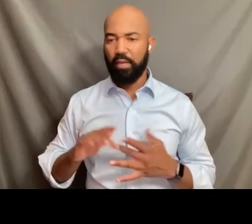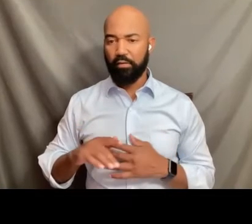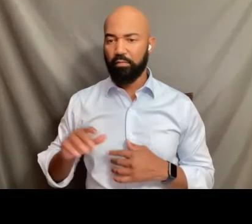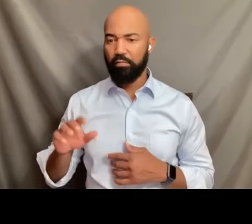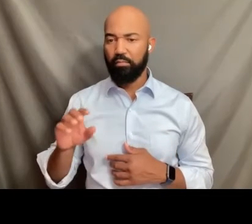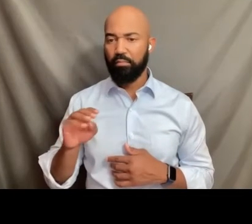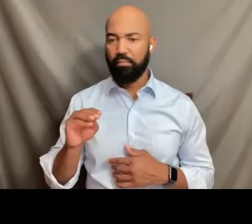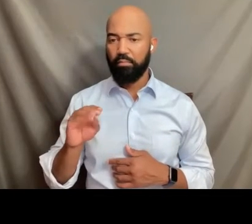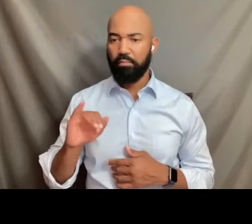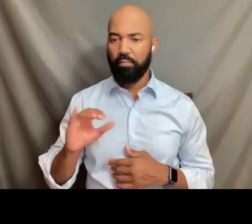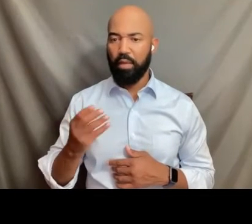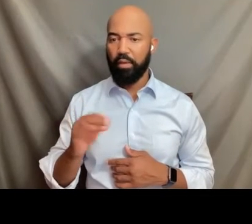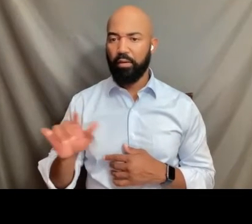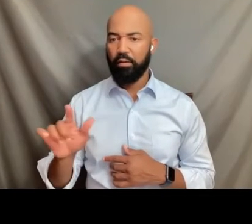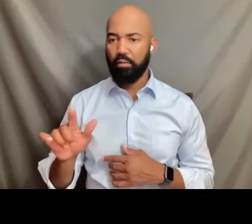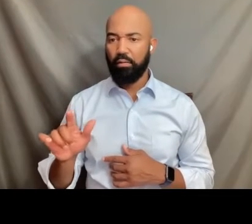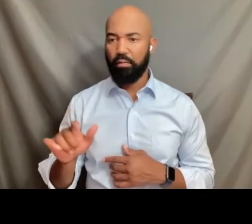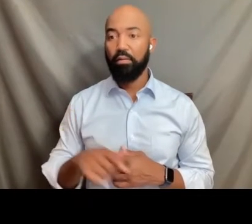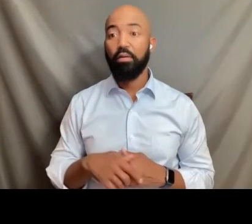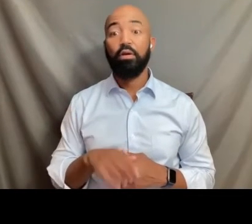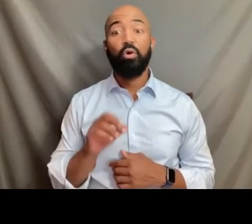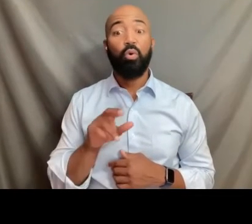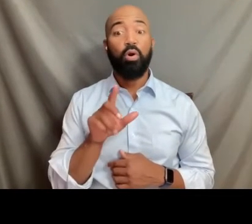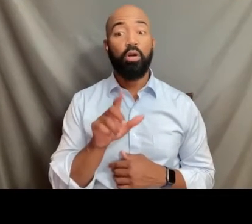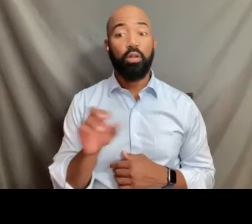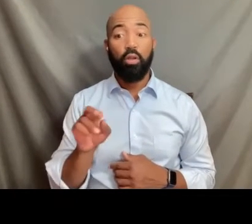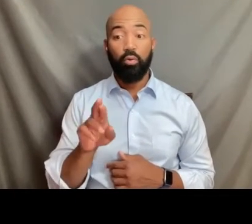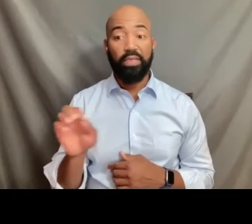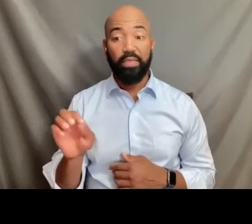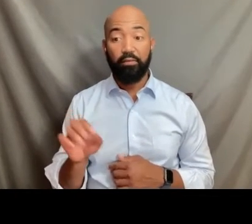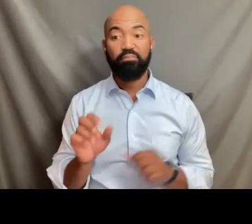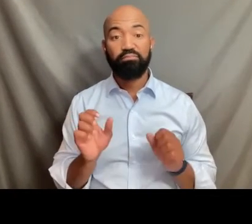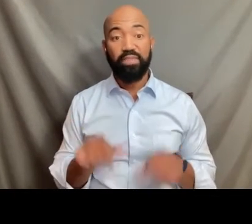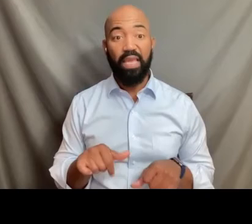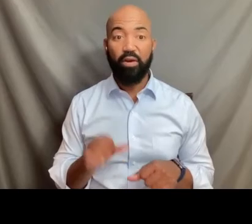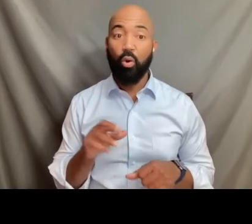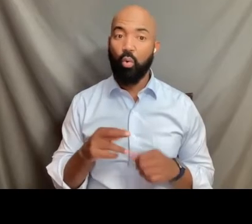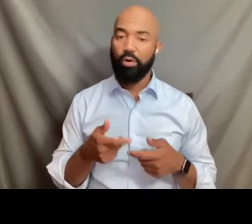but you can also send me a text if you like, or send me an email and I will respond to that as well.